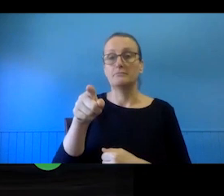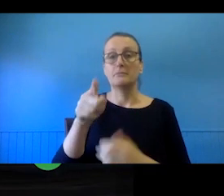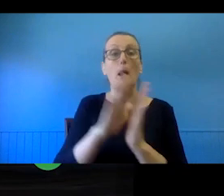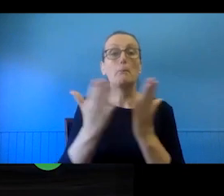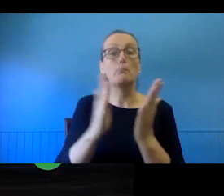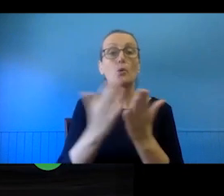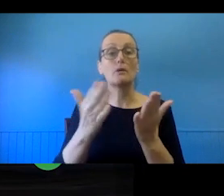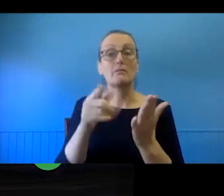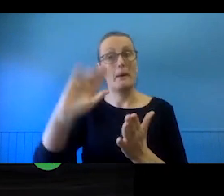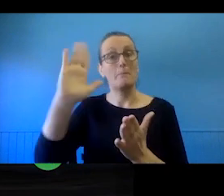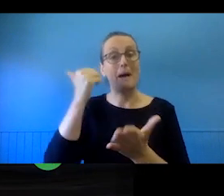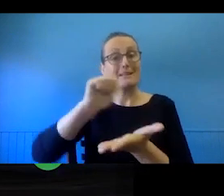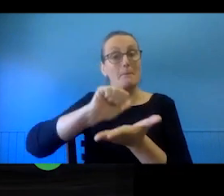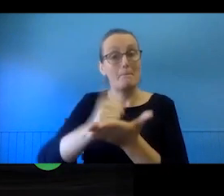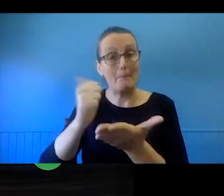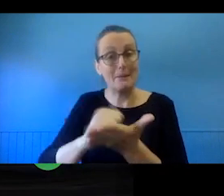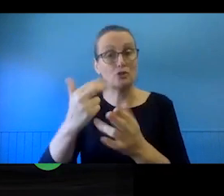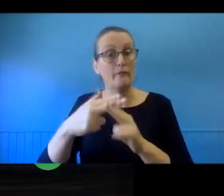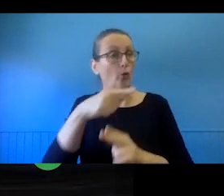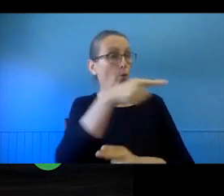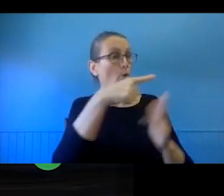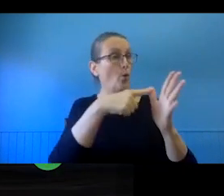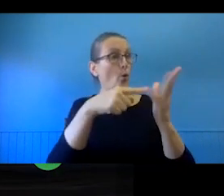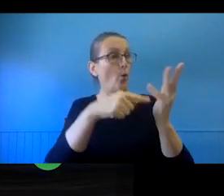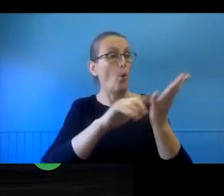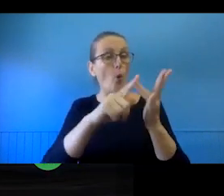published the material on behalf of an author or record label published